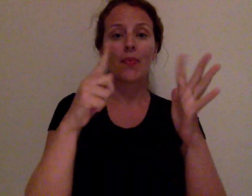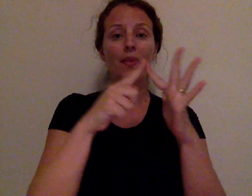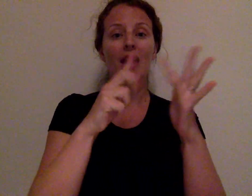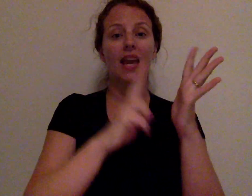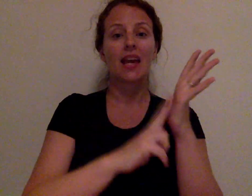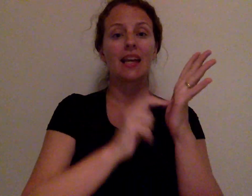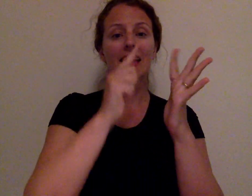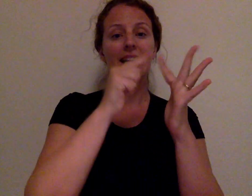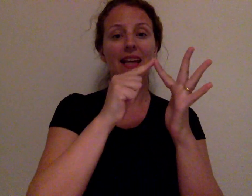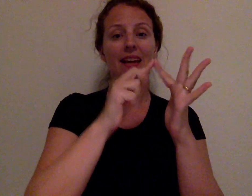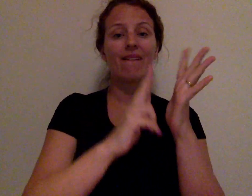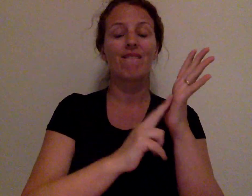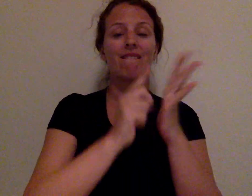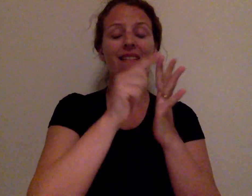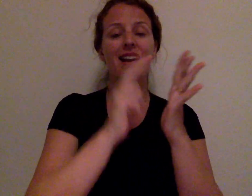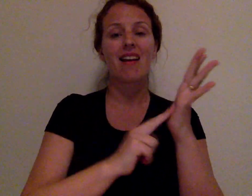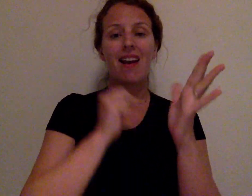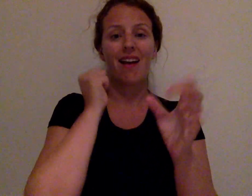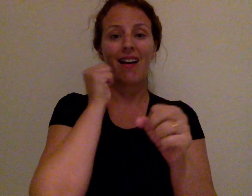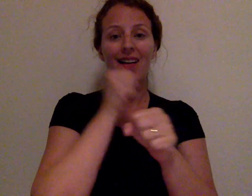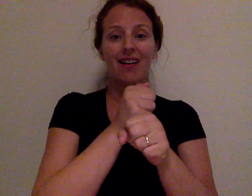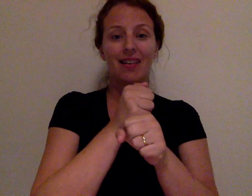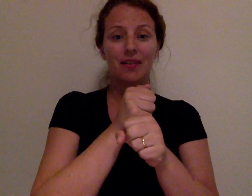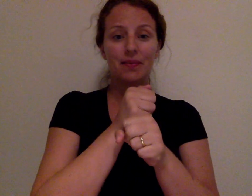EVENING